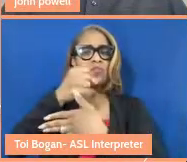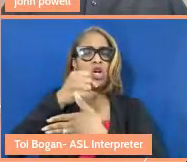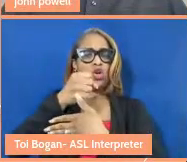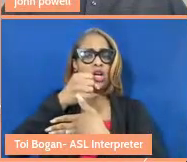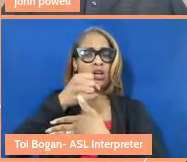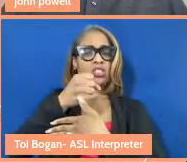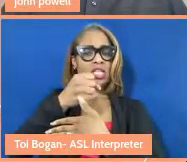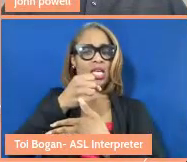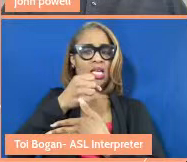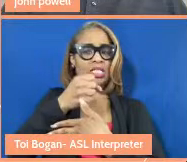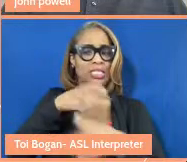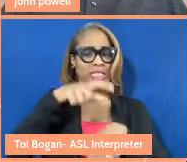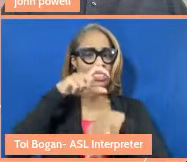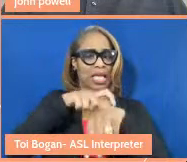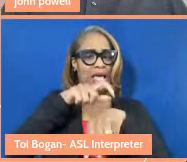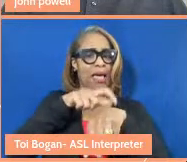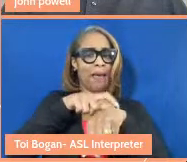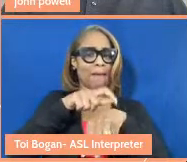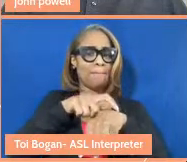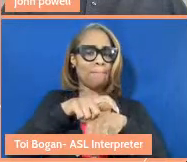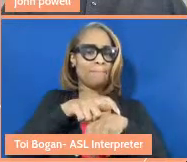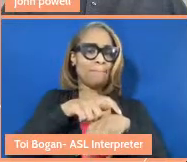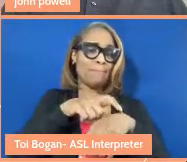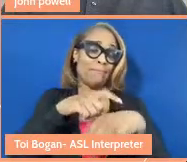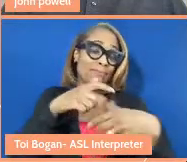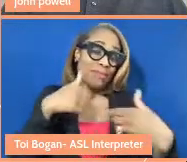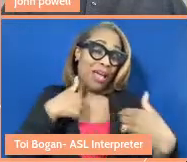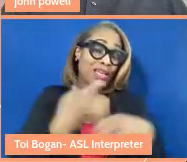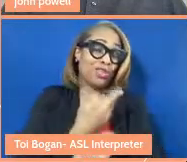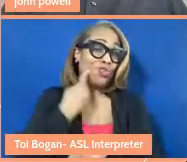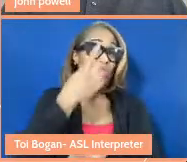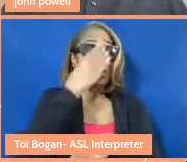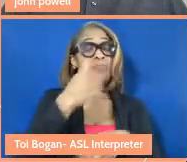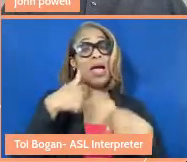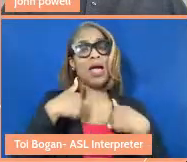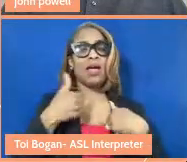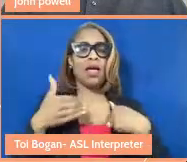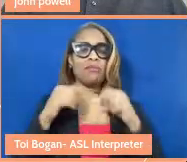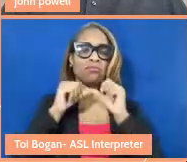the time that I spend sleeping. I'm someone who has a chronic fatigue